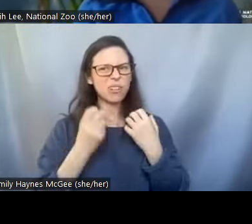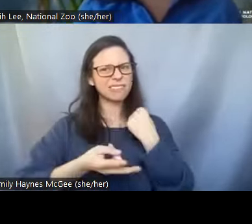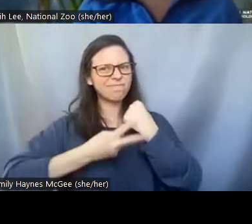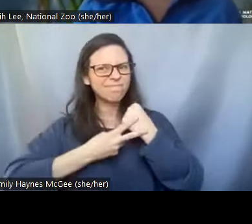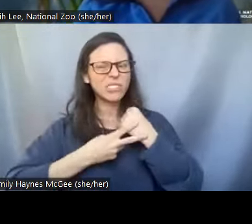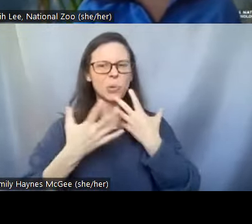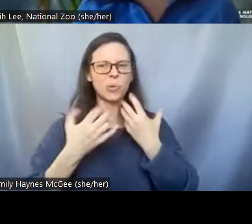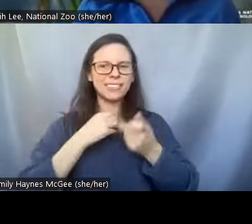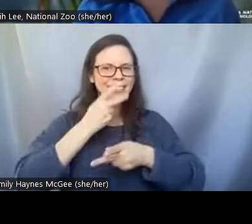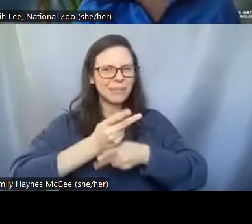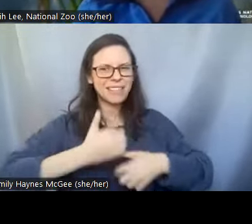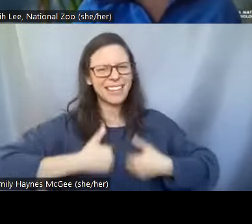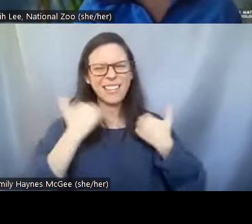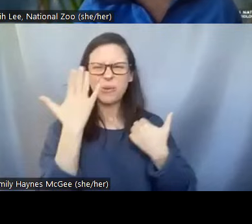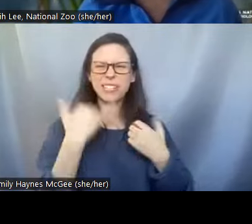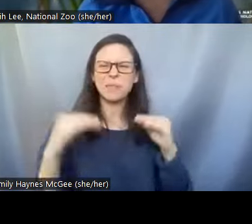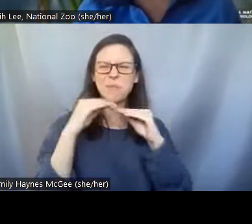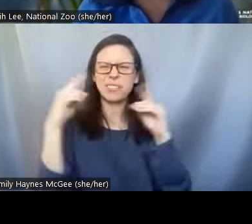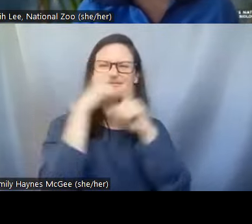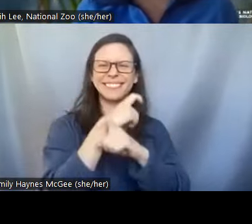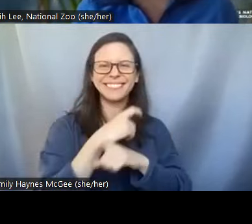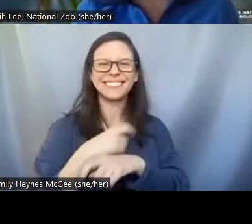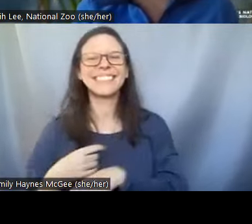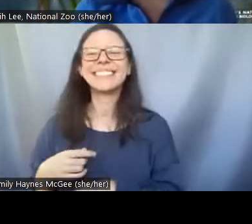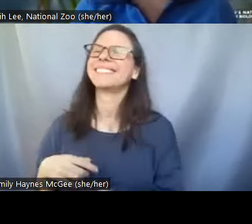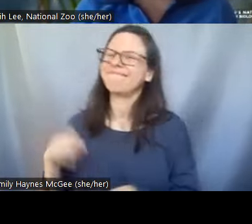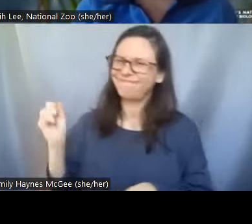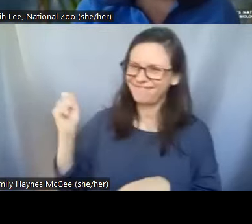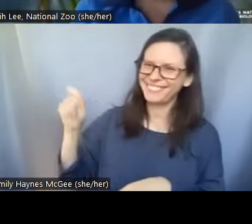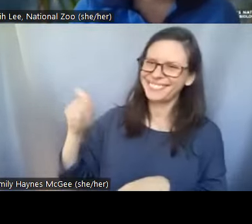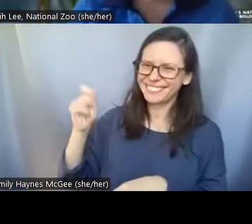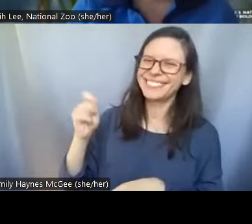Shellie: Fantastic and we are getting so many answers you are all getting it correct. Pei-Chih, what is this animal that we're looking at?